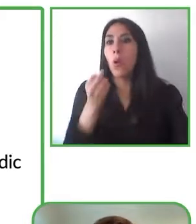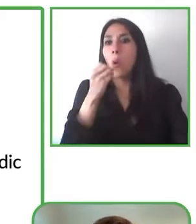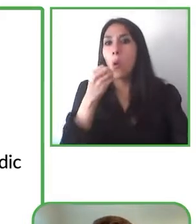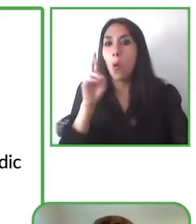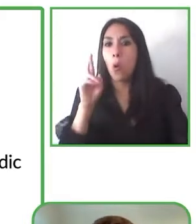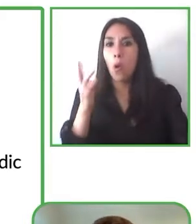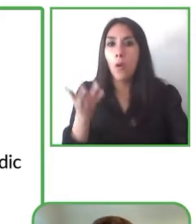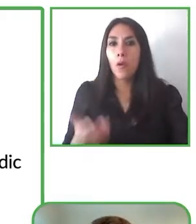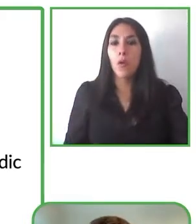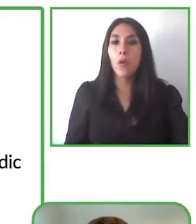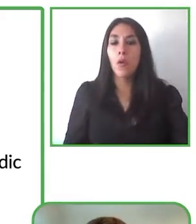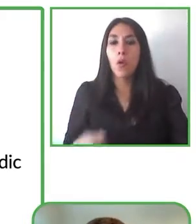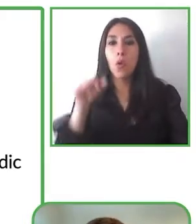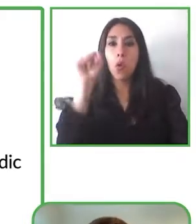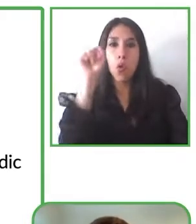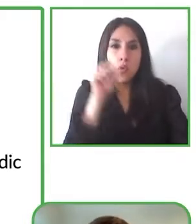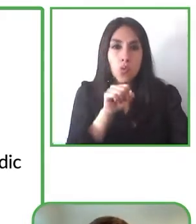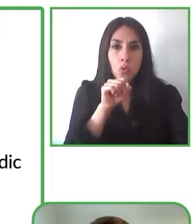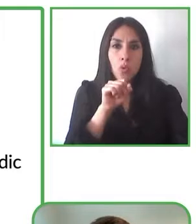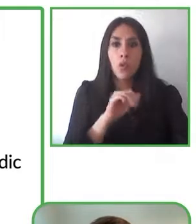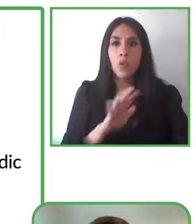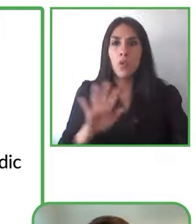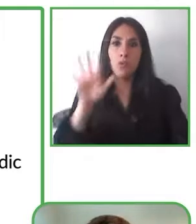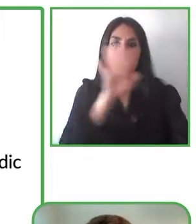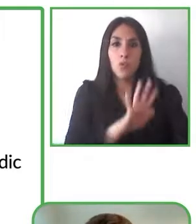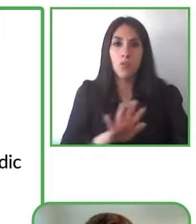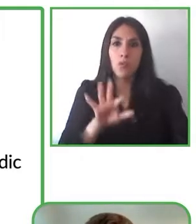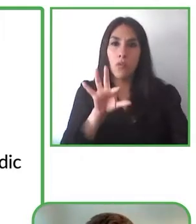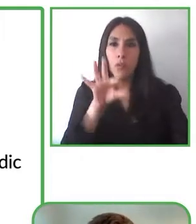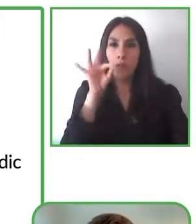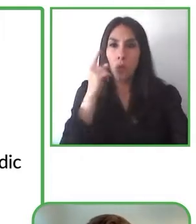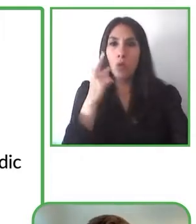only thing we need is actually the integrations with the local streaming services so that